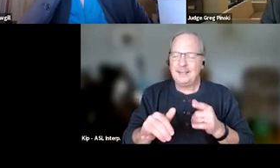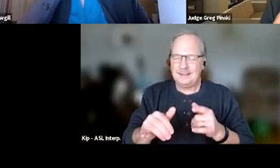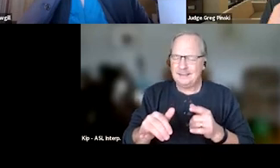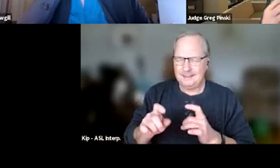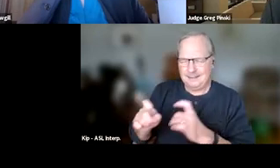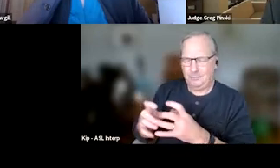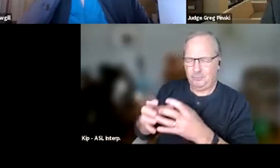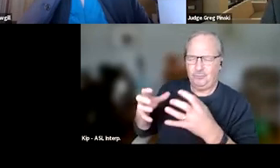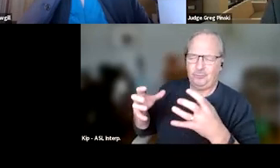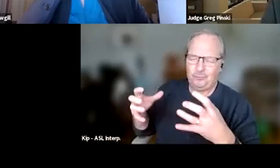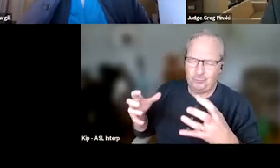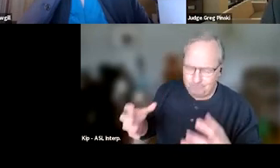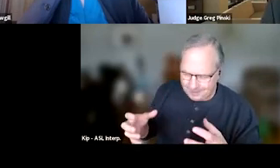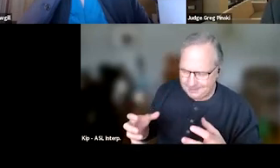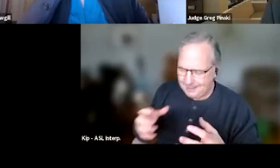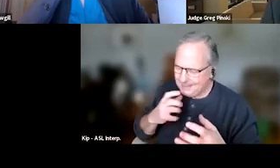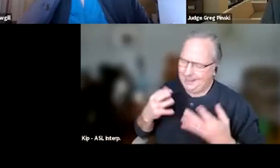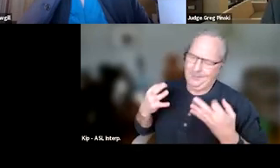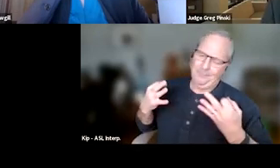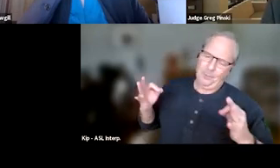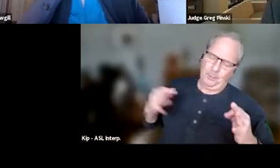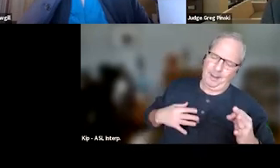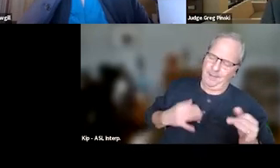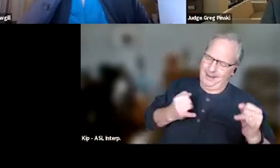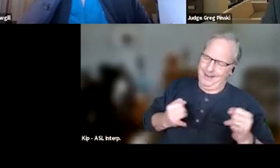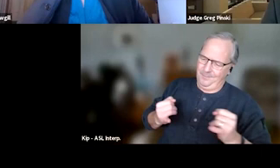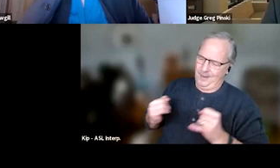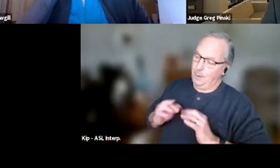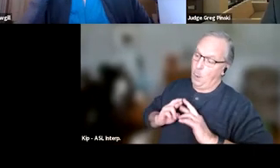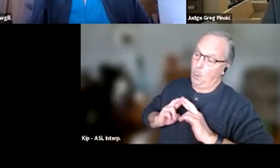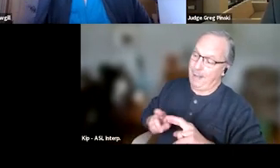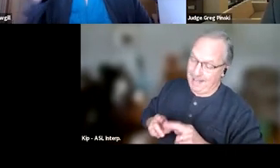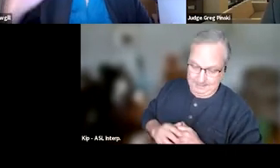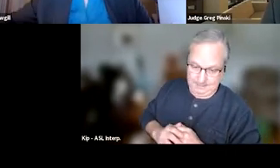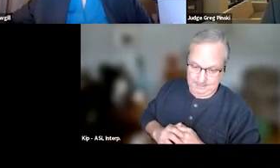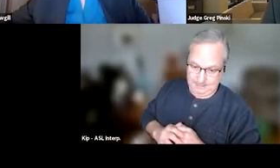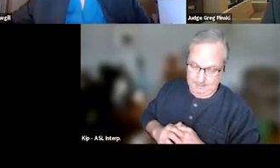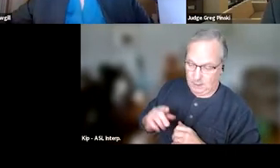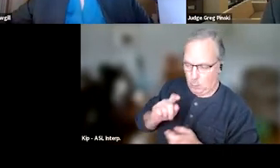and doesn't free you up to have an individualized response to a particular behavior.